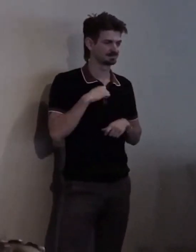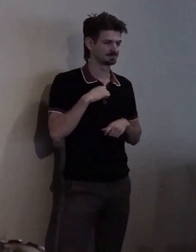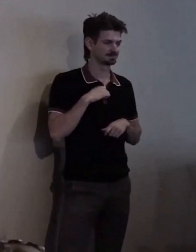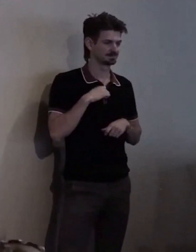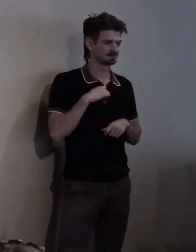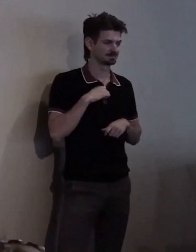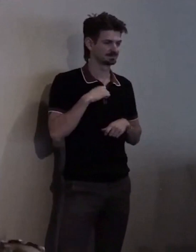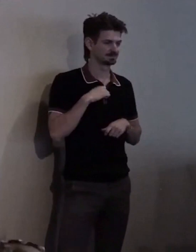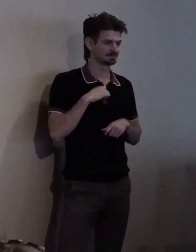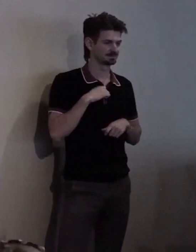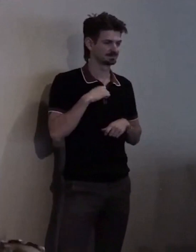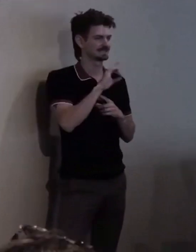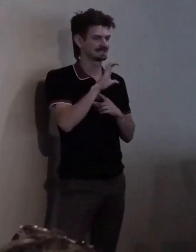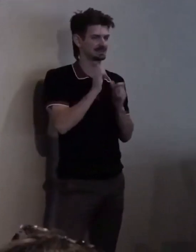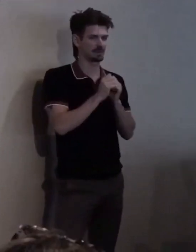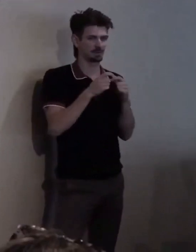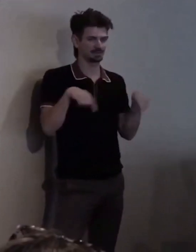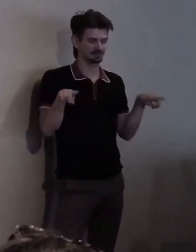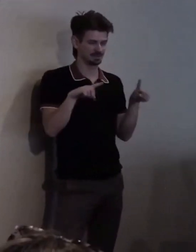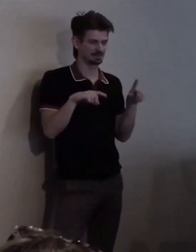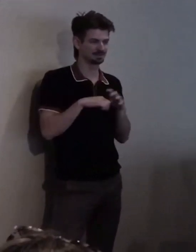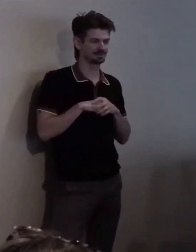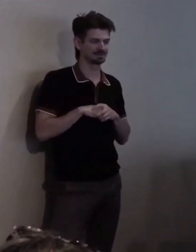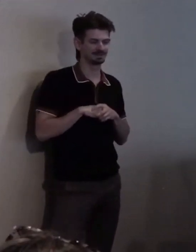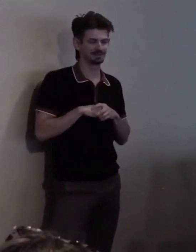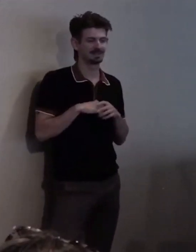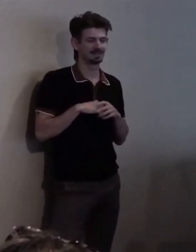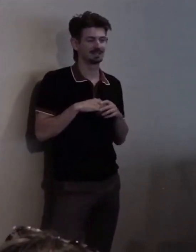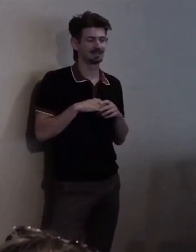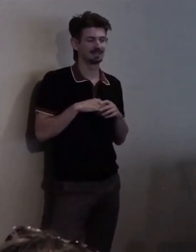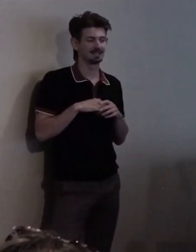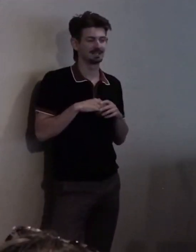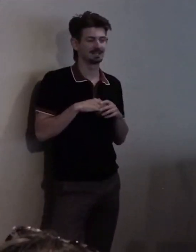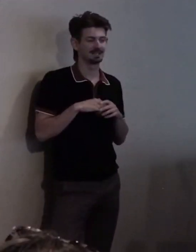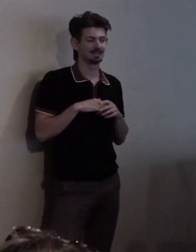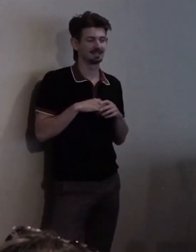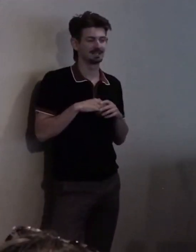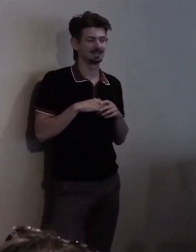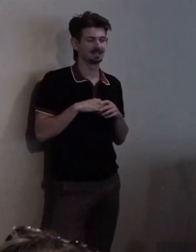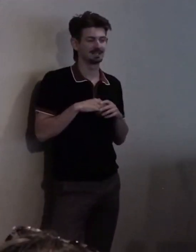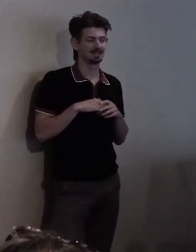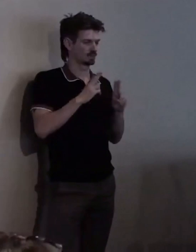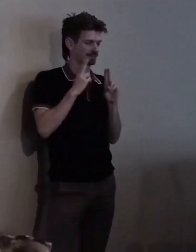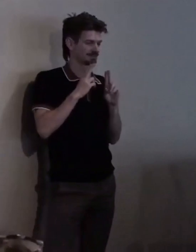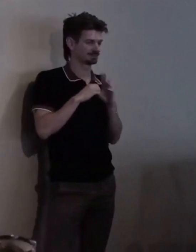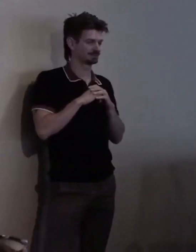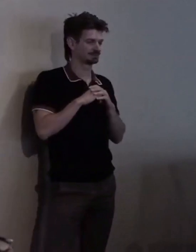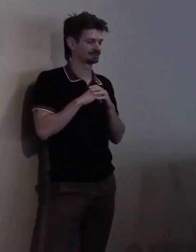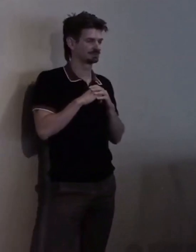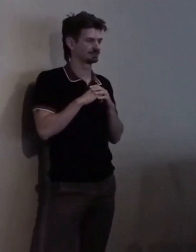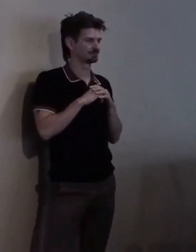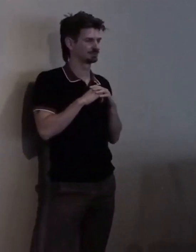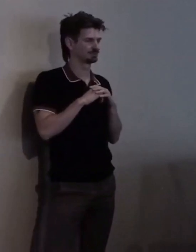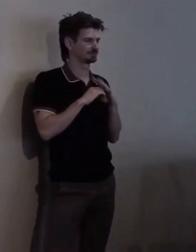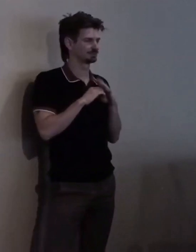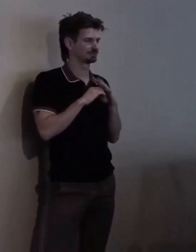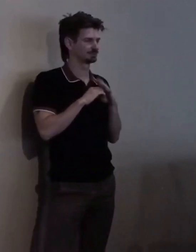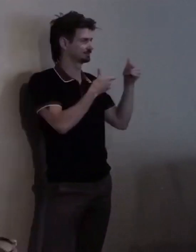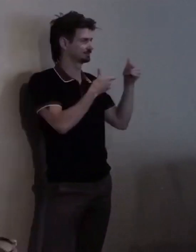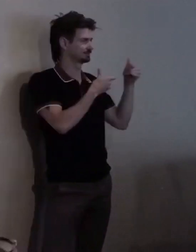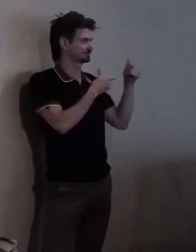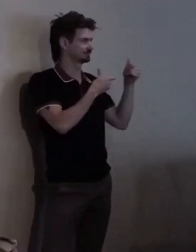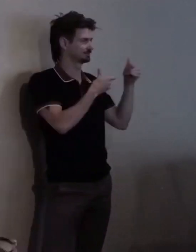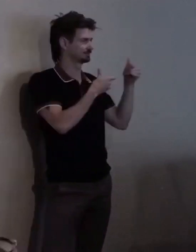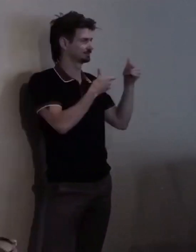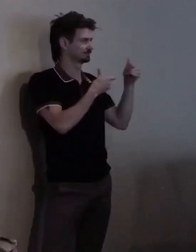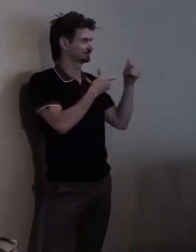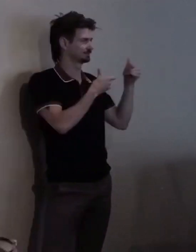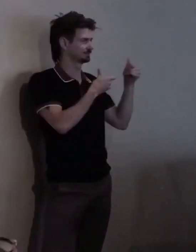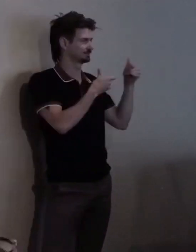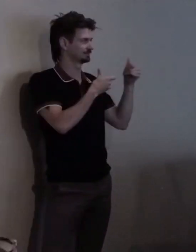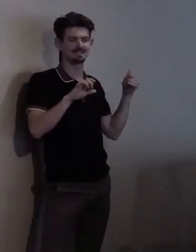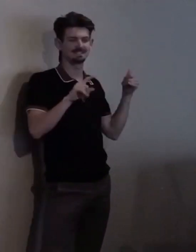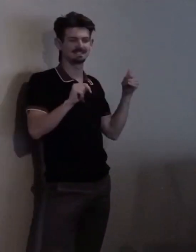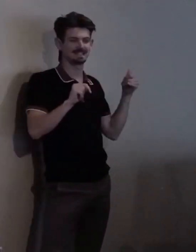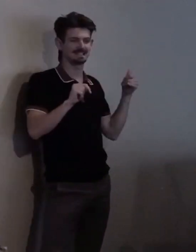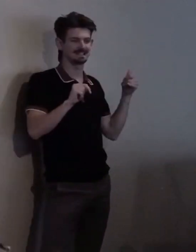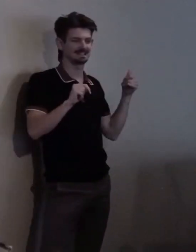And I have the immense privilege of presenting the Kathy Vincent Community Building Award